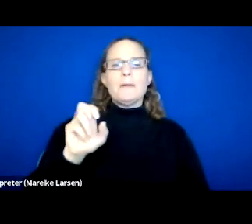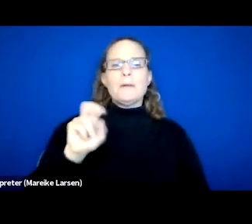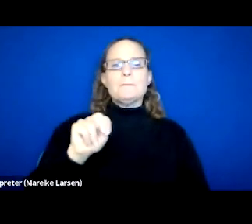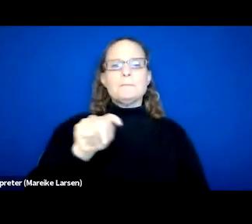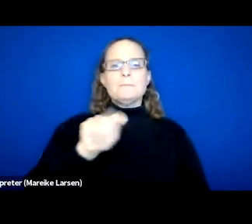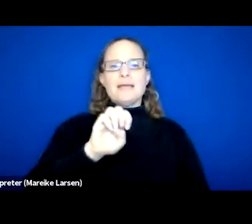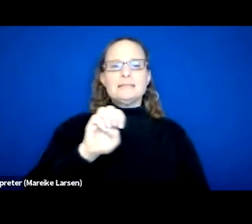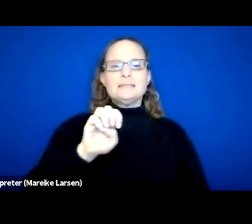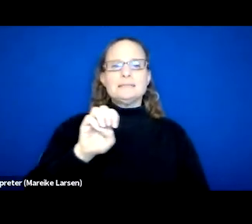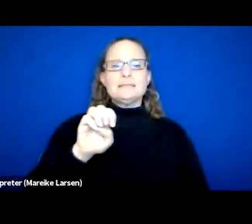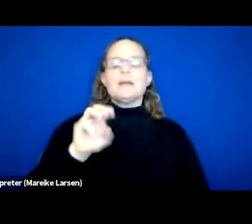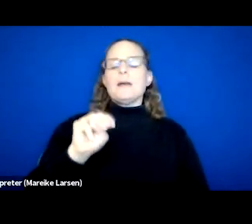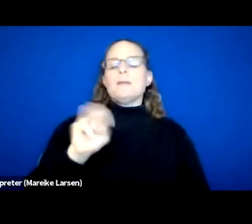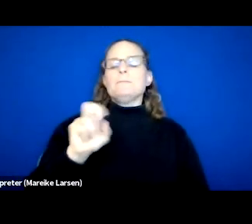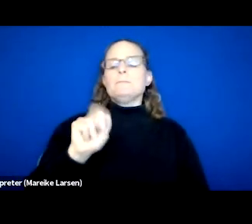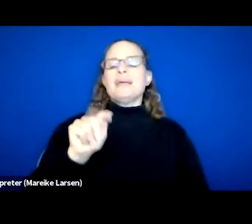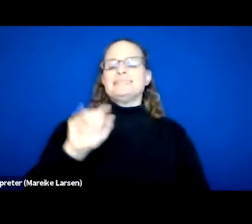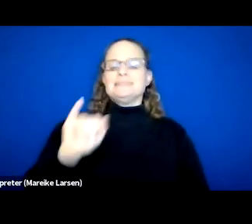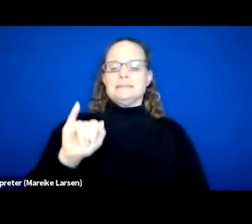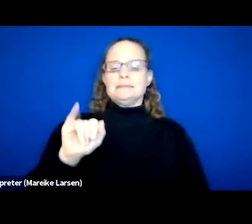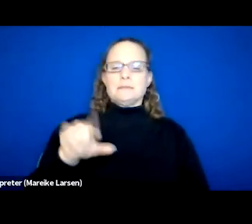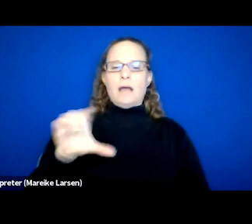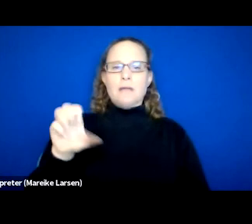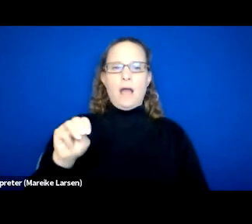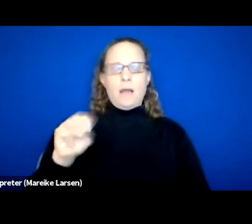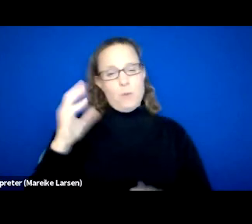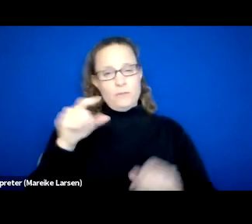and hopefully folks can open that and go there.